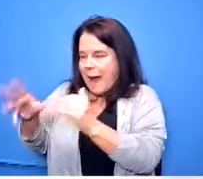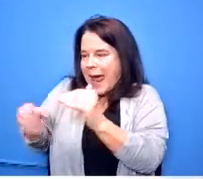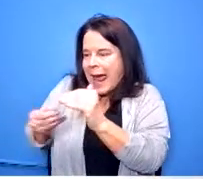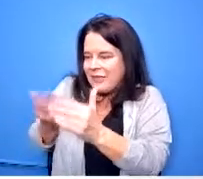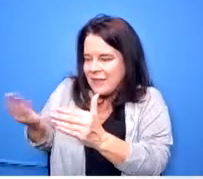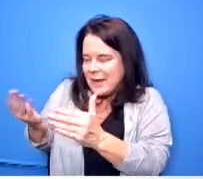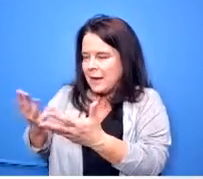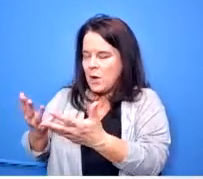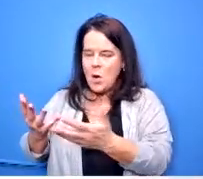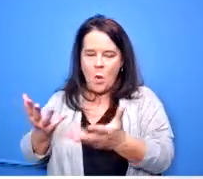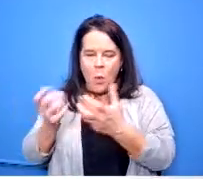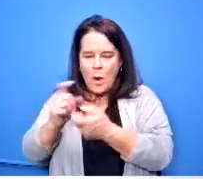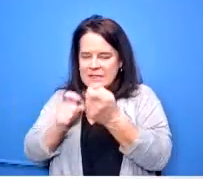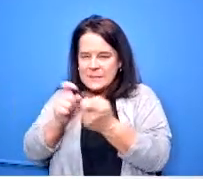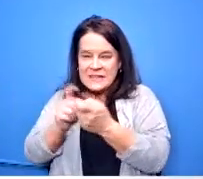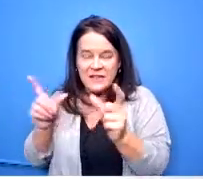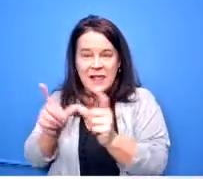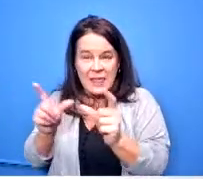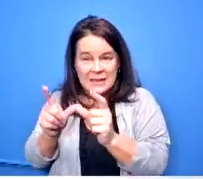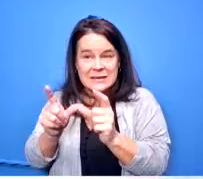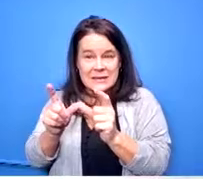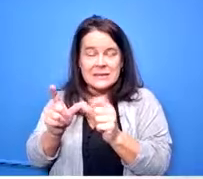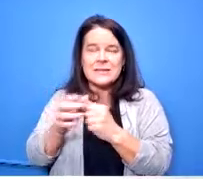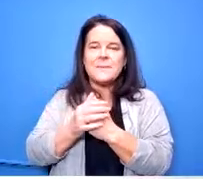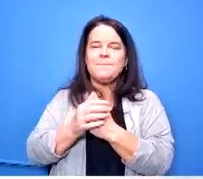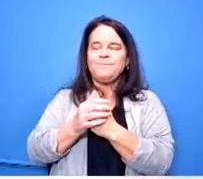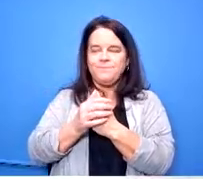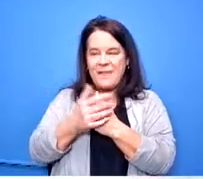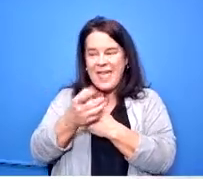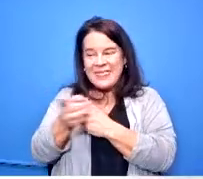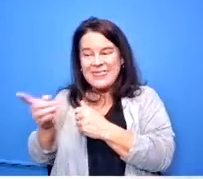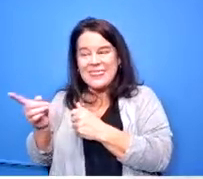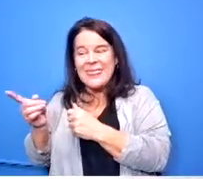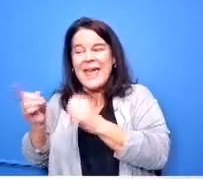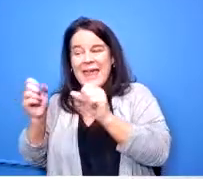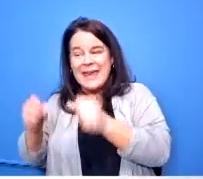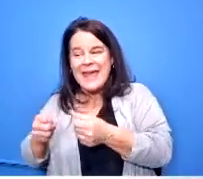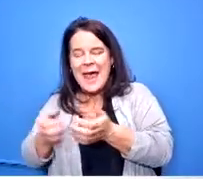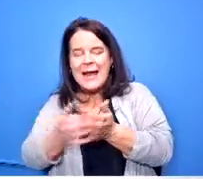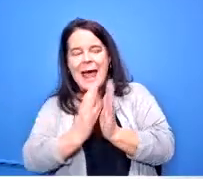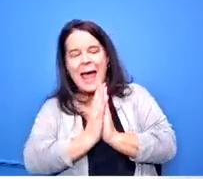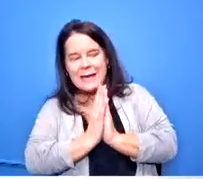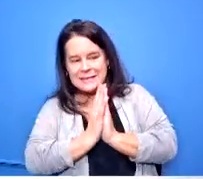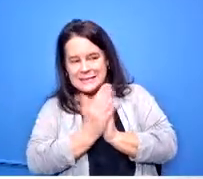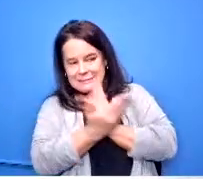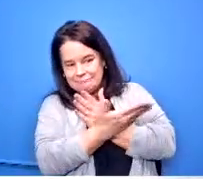license they have an opportunity to make their ask to the people who would say yay or nay